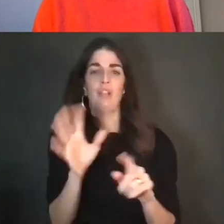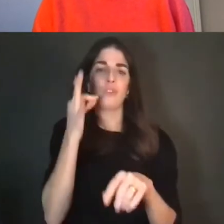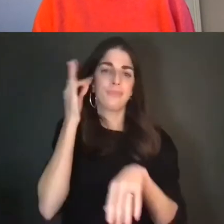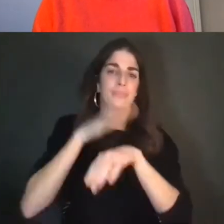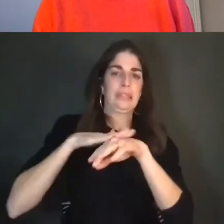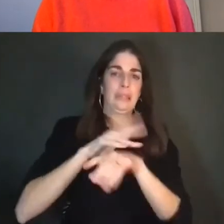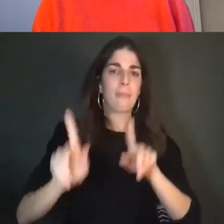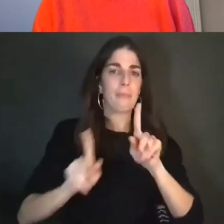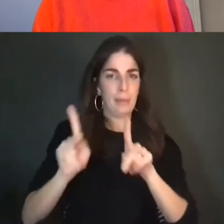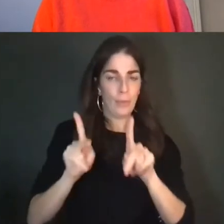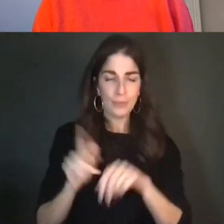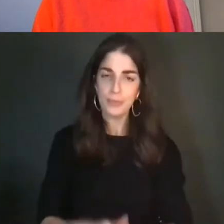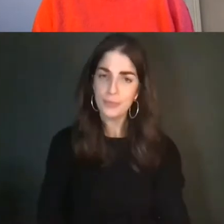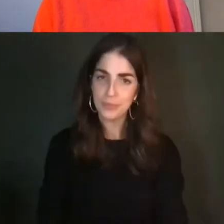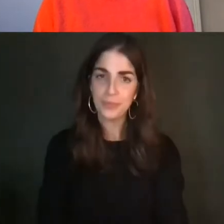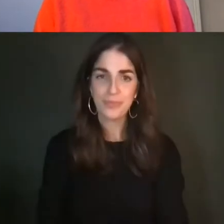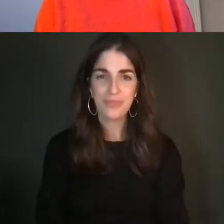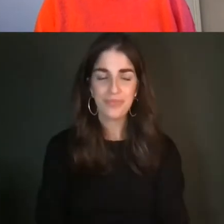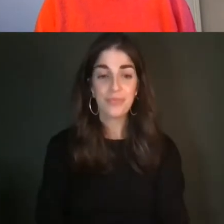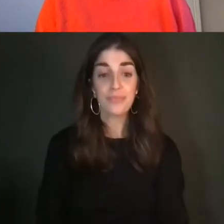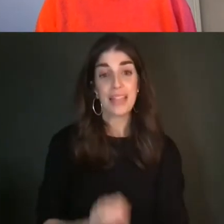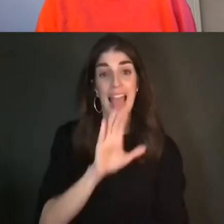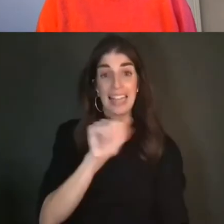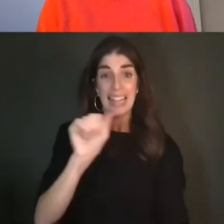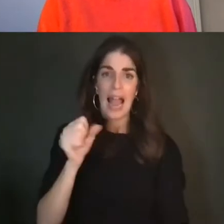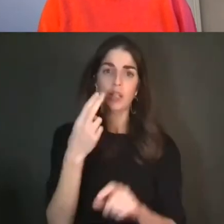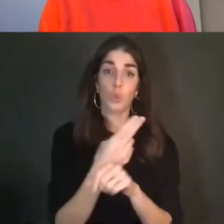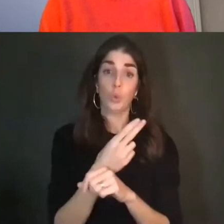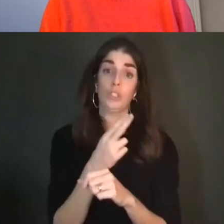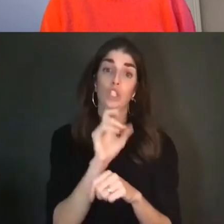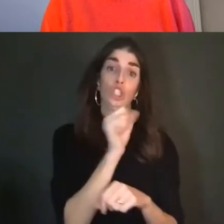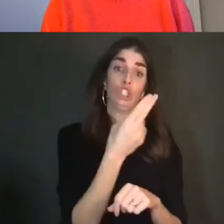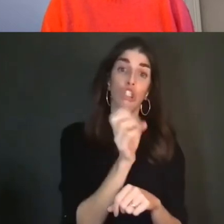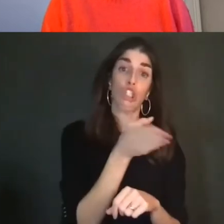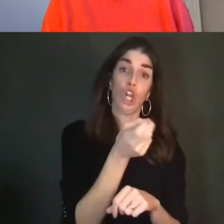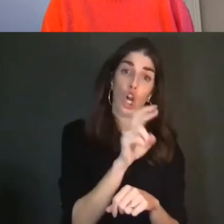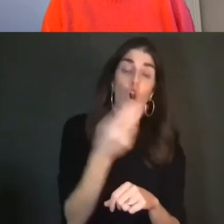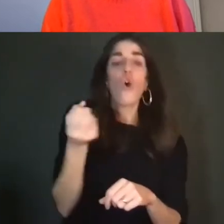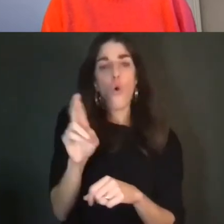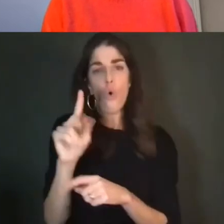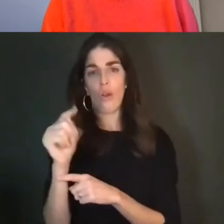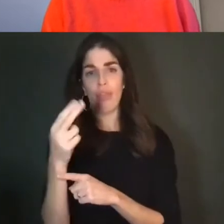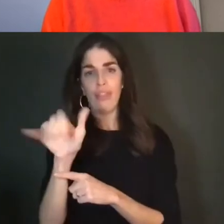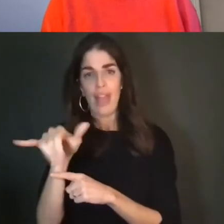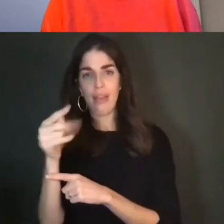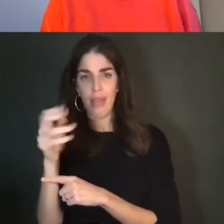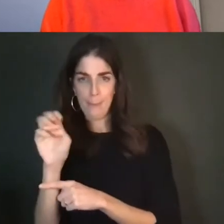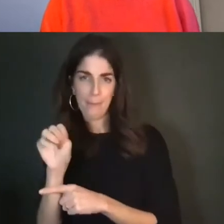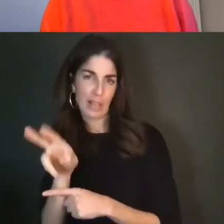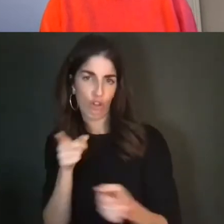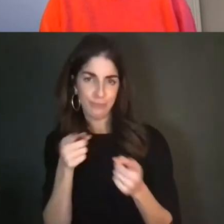of the Credit River. Cass uses she/her or they/them pronouns. Her book, I WAS NEVER